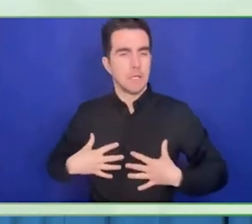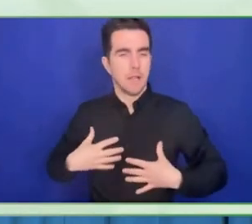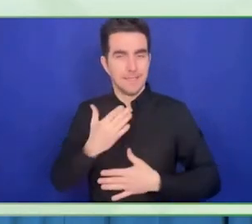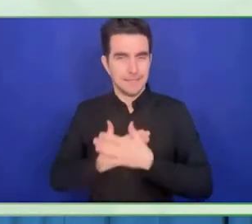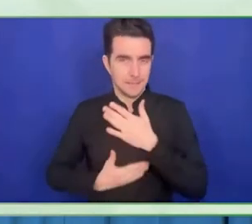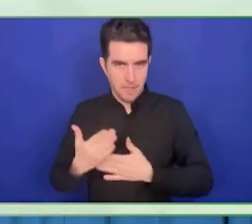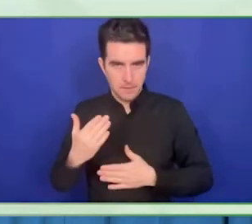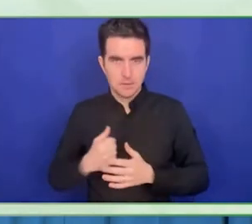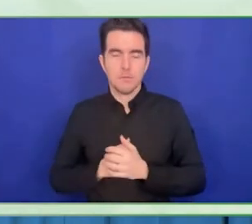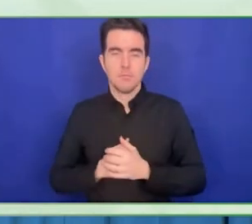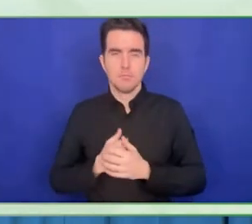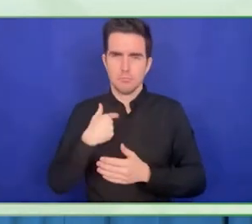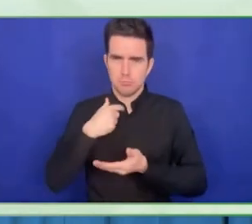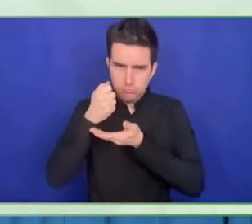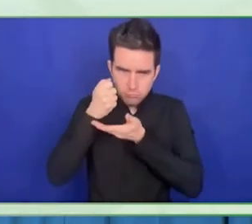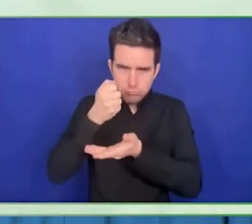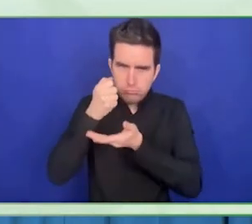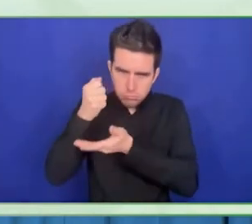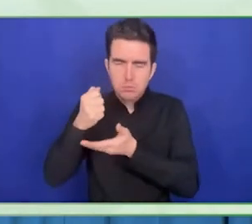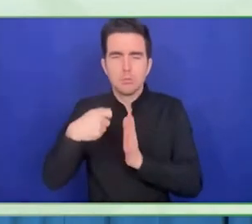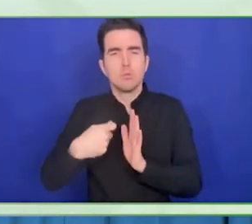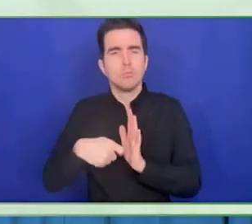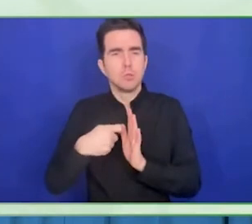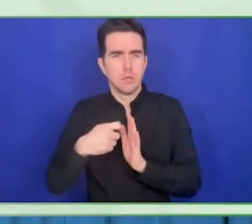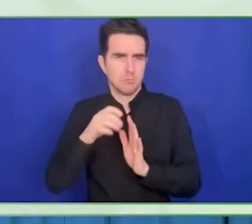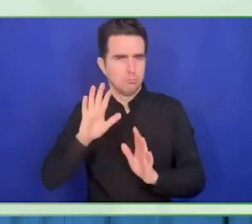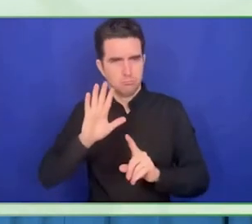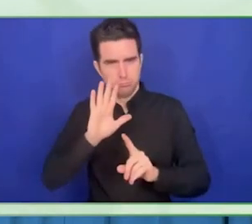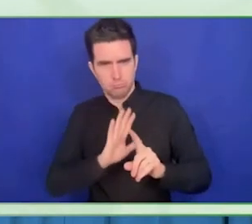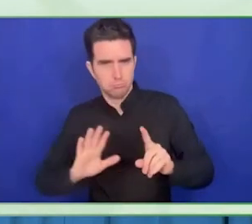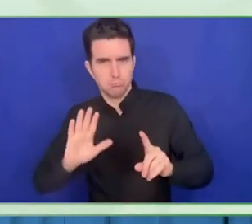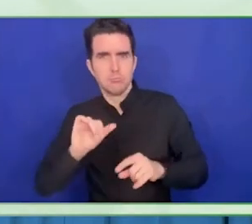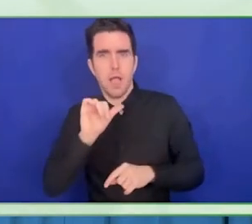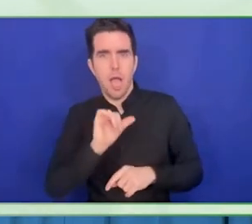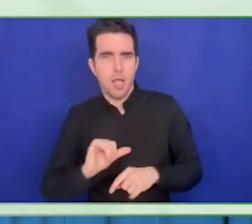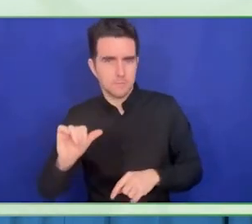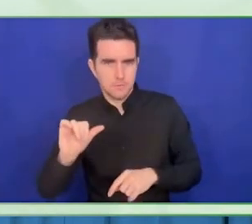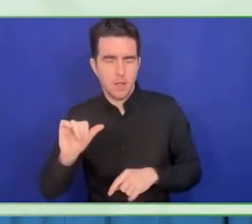We basically aim to build a disability inclusive society by